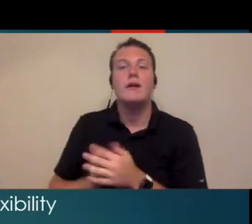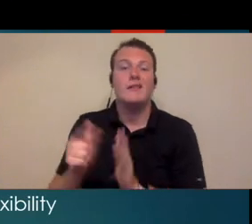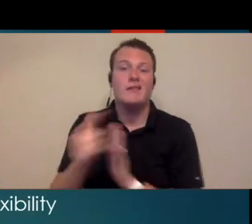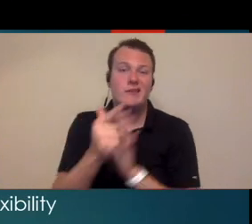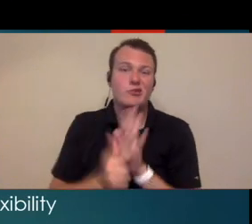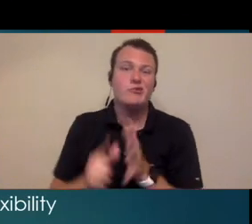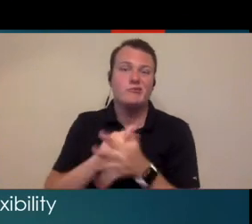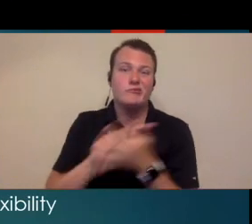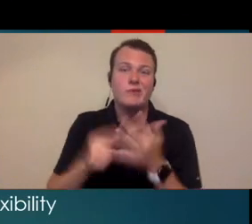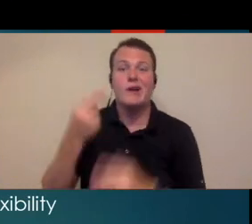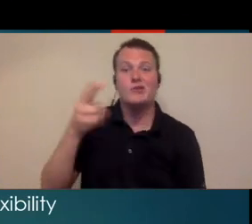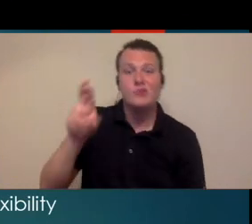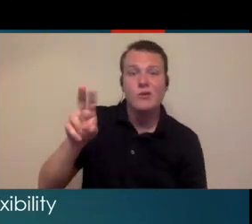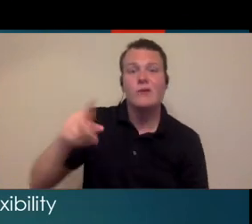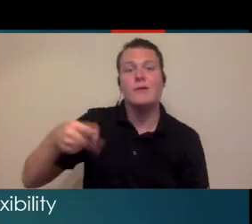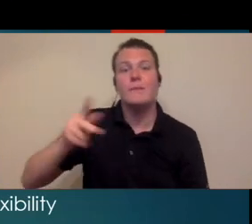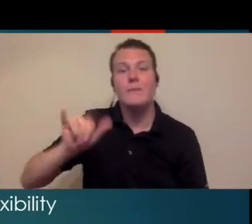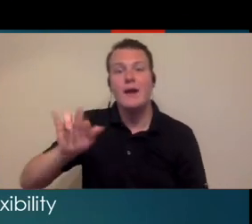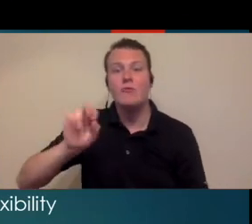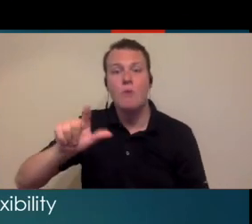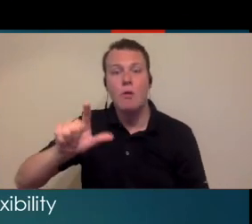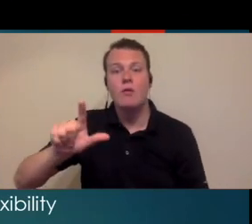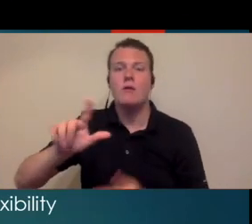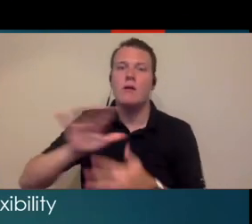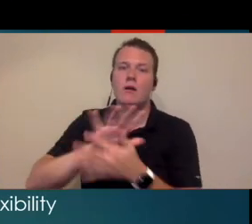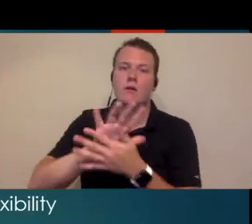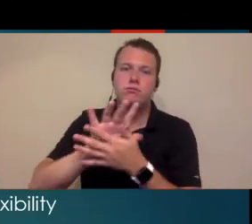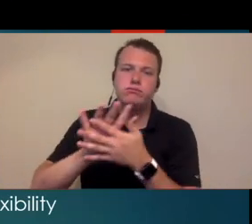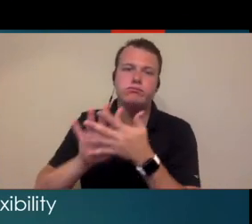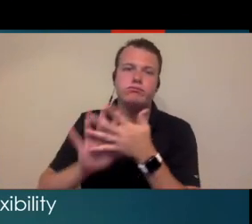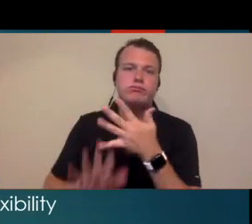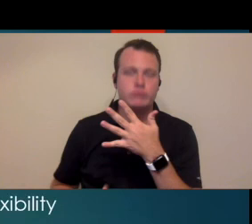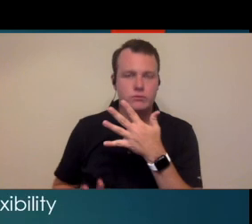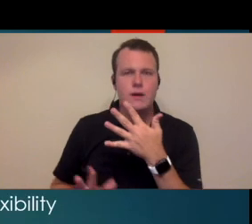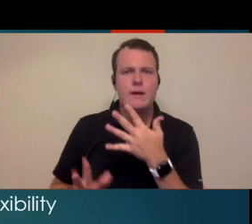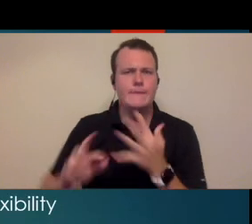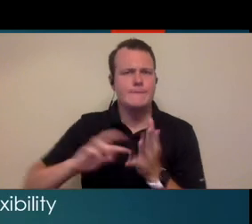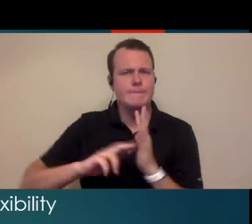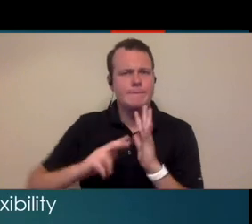not to mention all of the legal stuff and HR and payroll and so the question